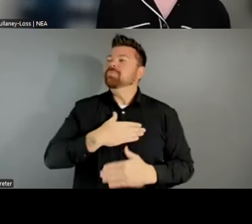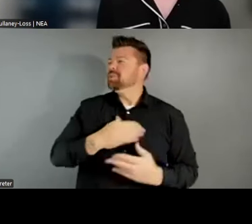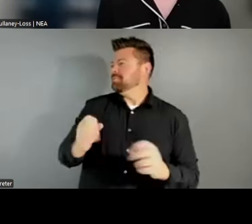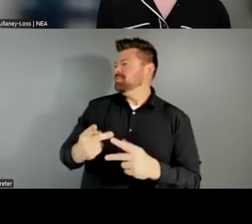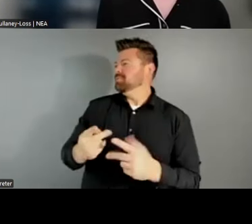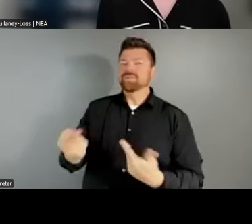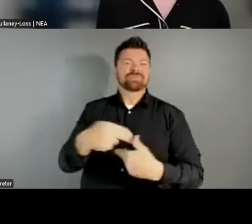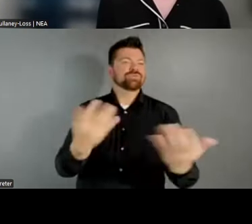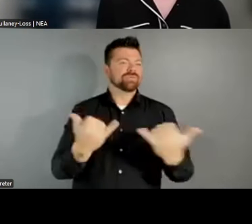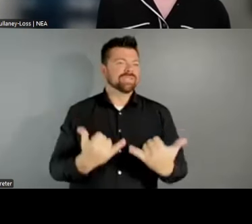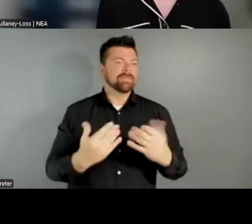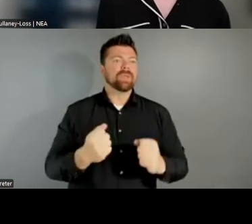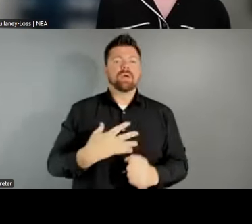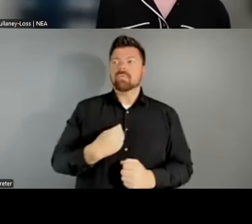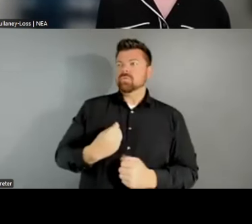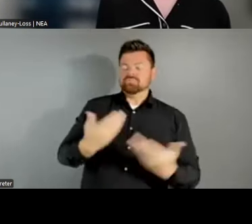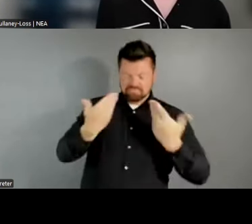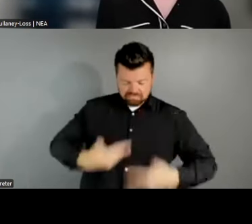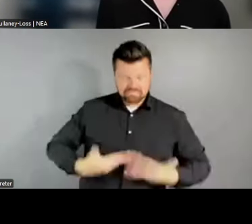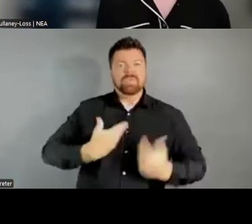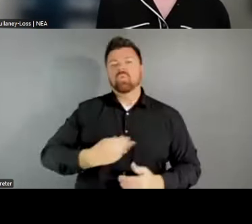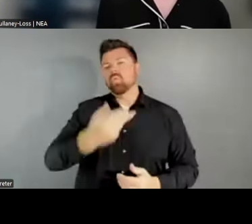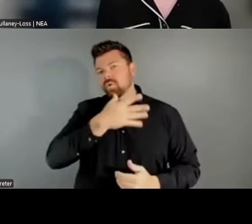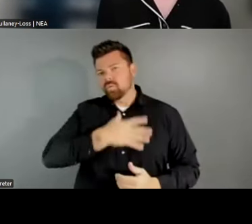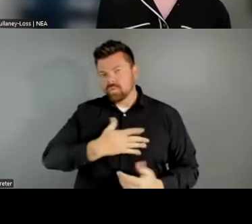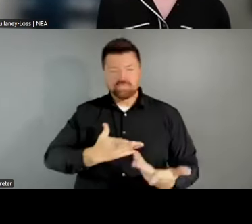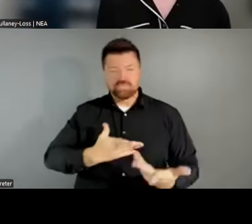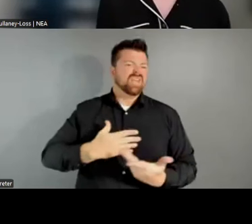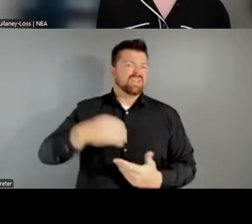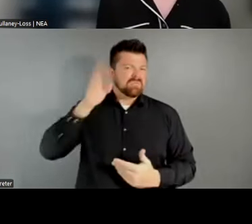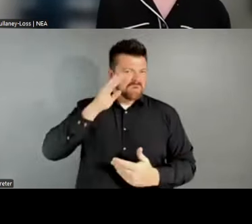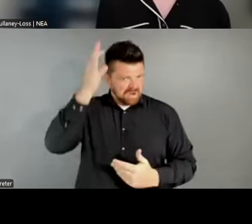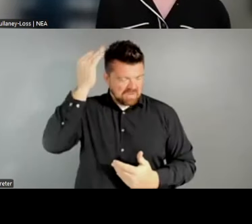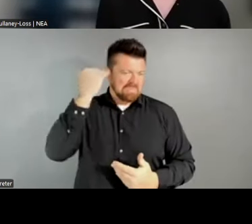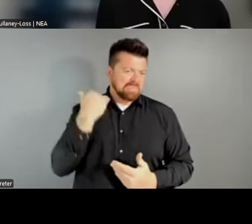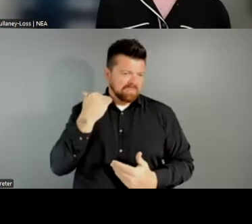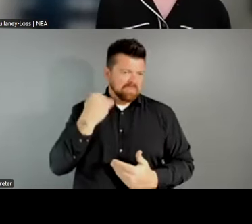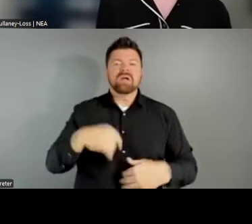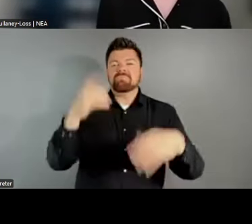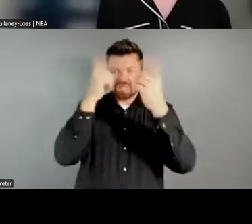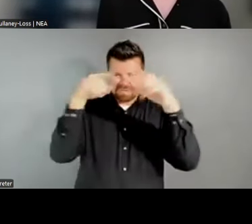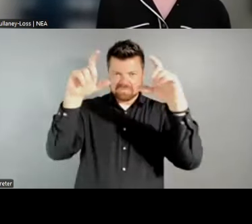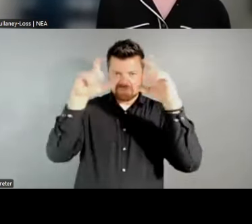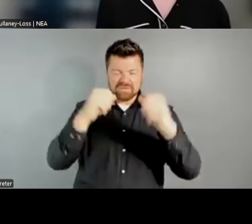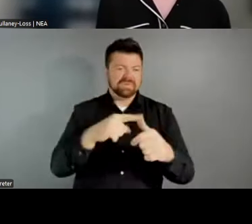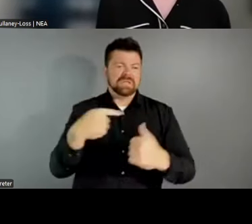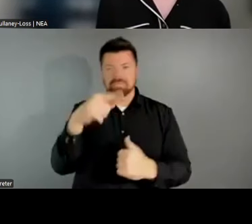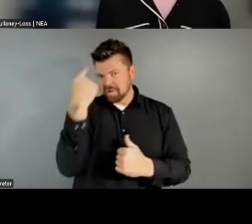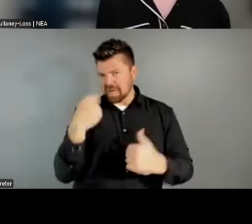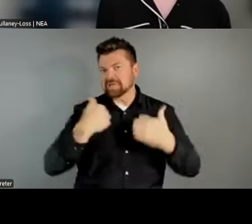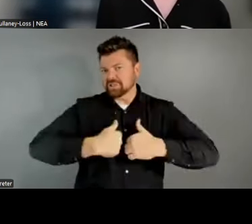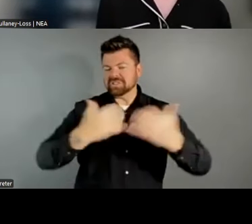am a white female with shoulder length brown hair. I have on glasses and a black jacket today. So as